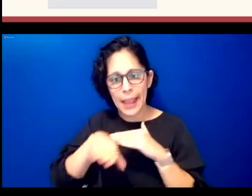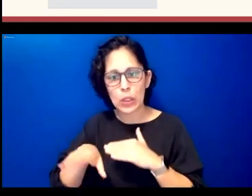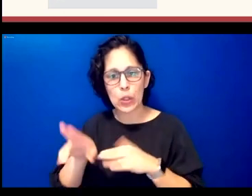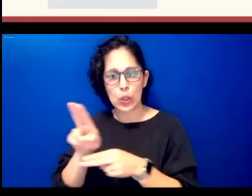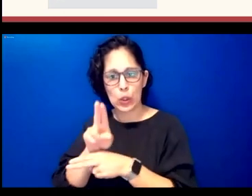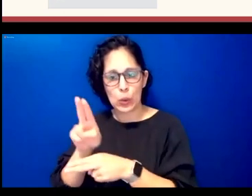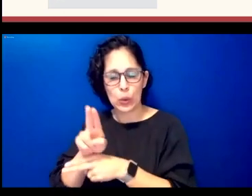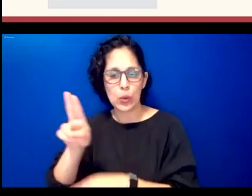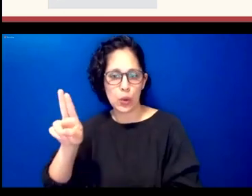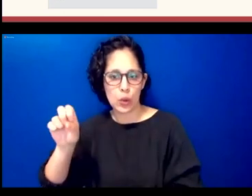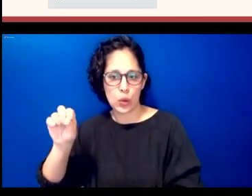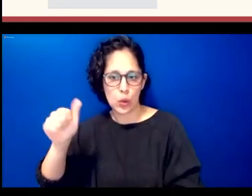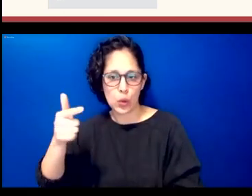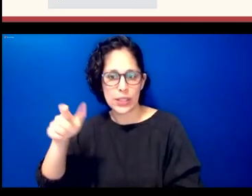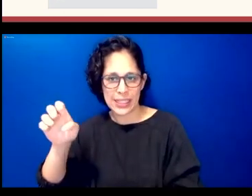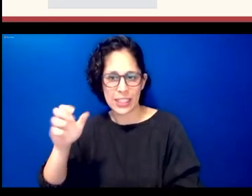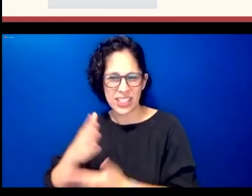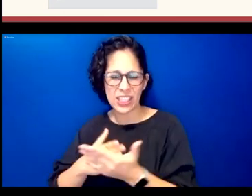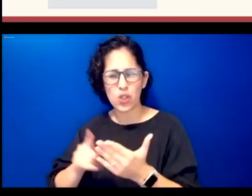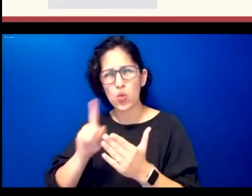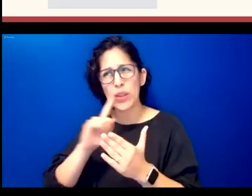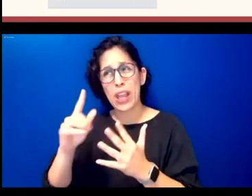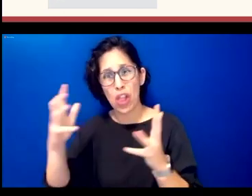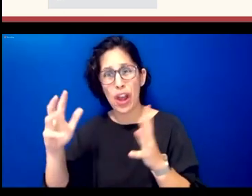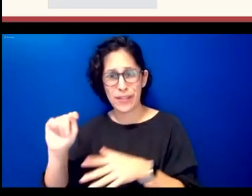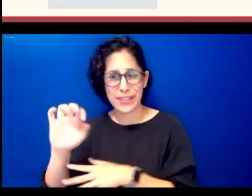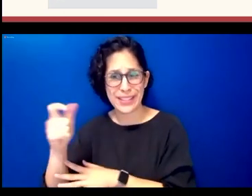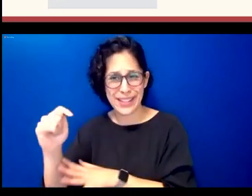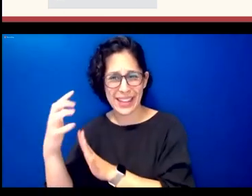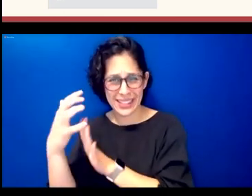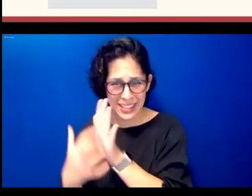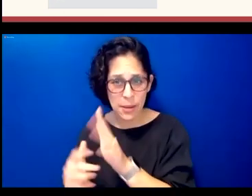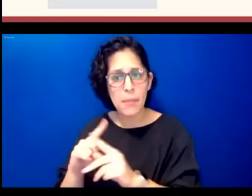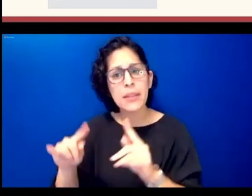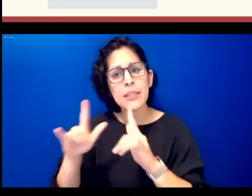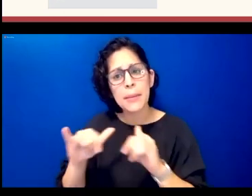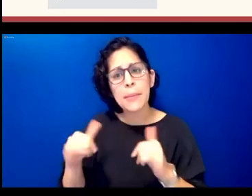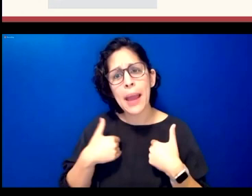is really text heavy but it also usually has audio for every sort of card it works similar